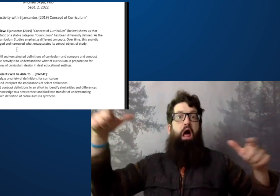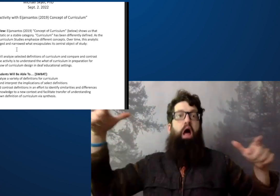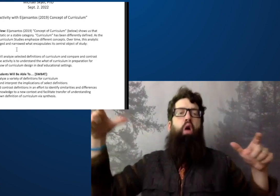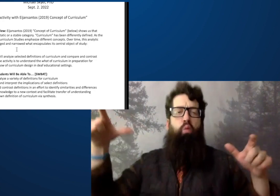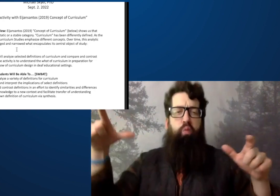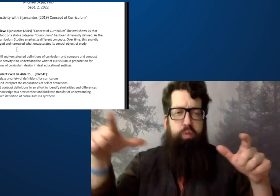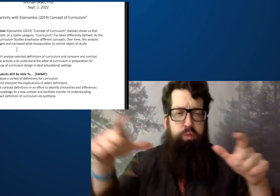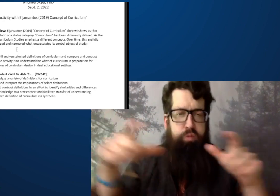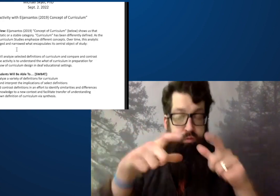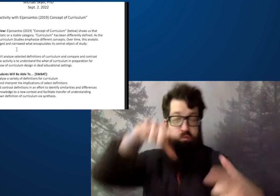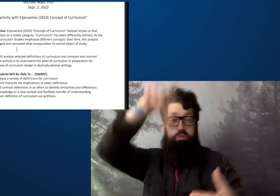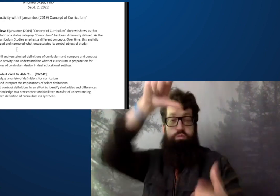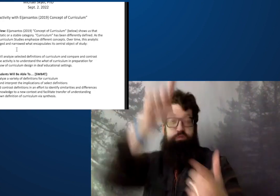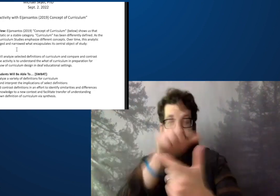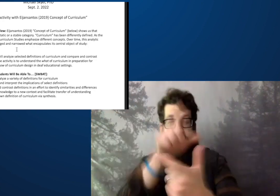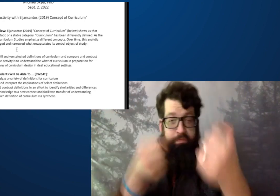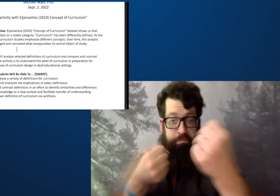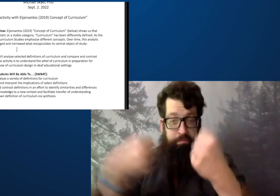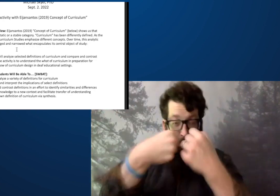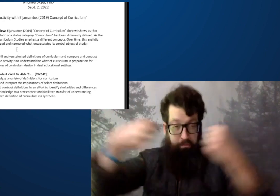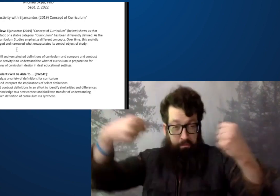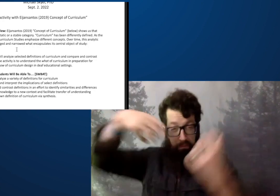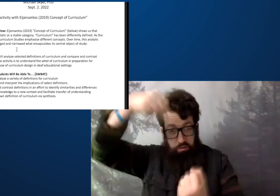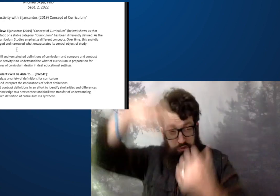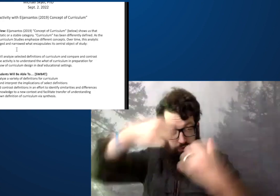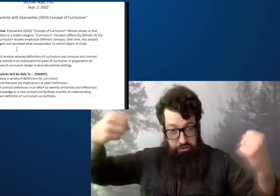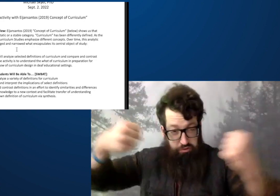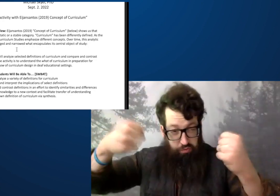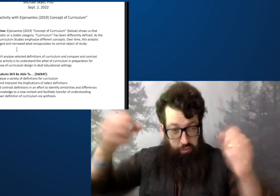Curriculum studies now is a field that is